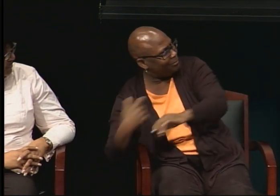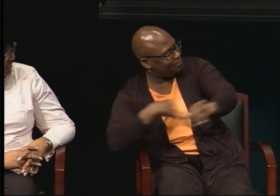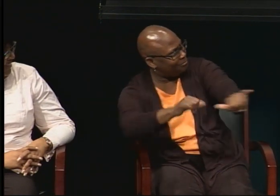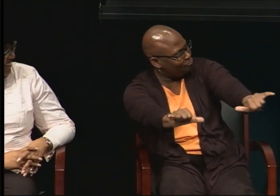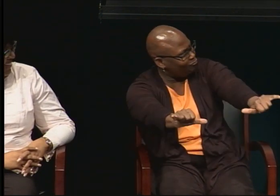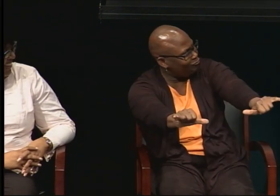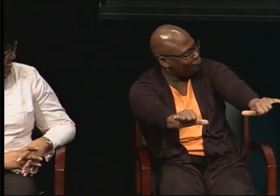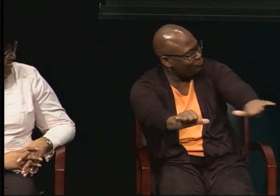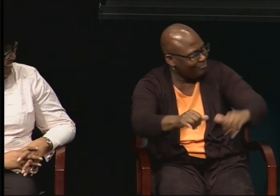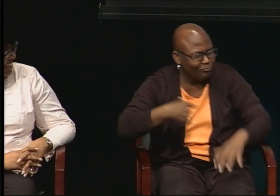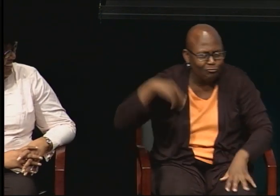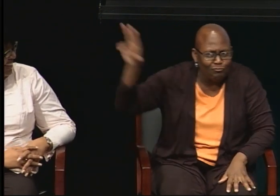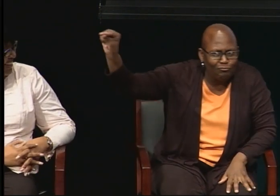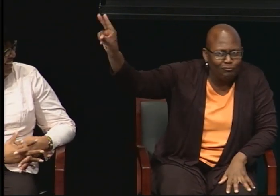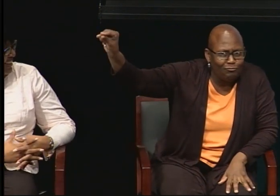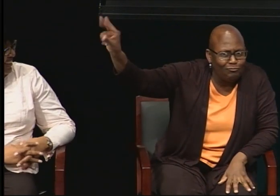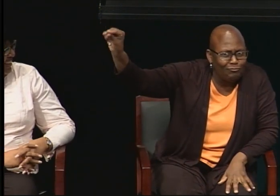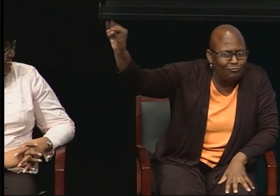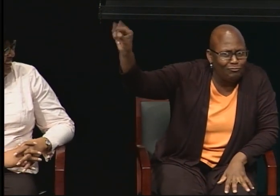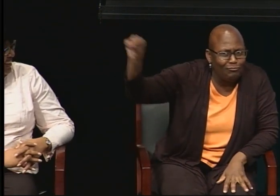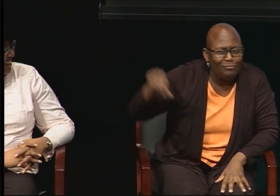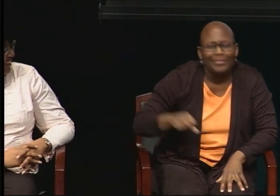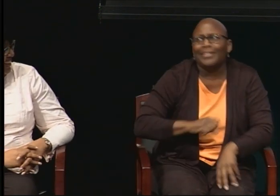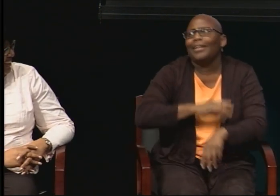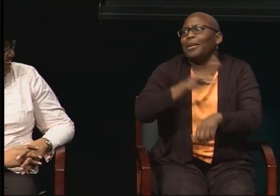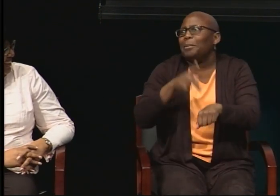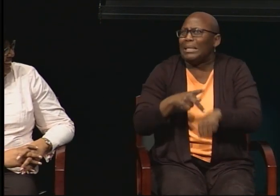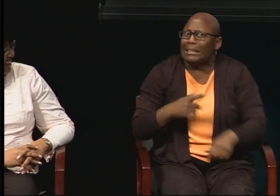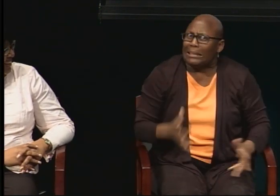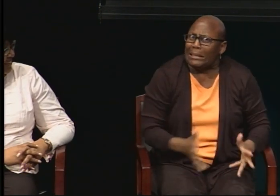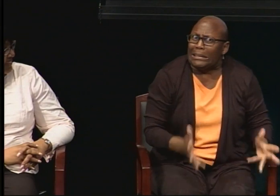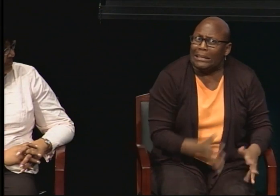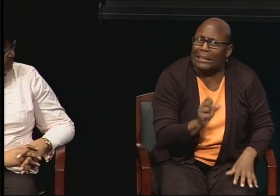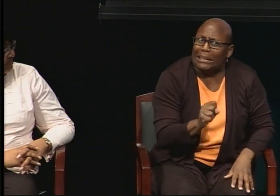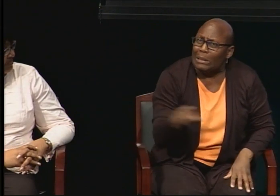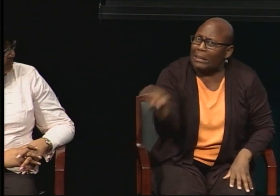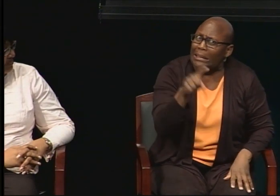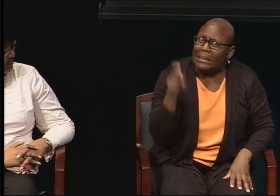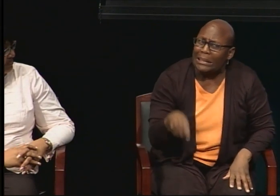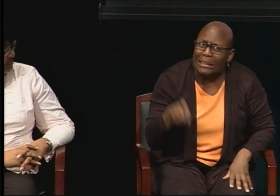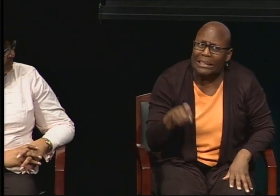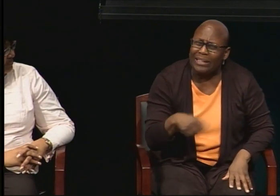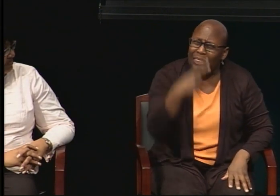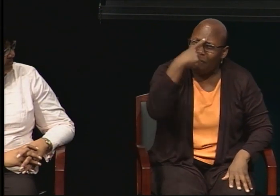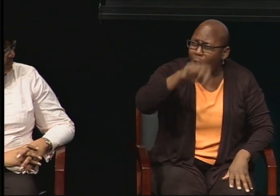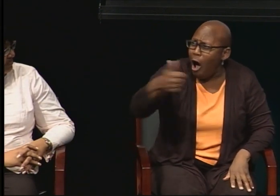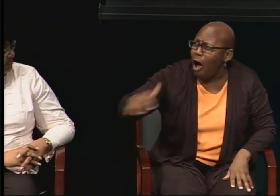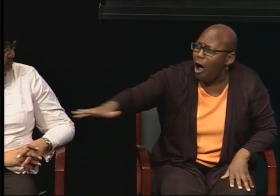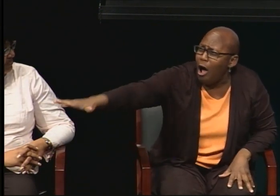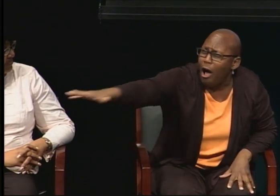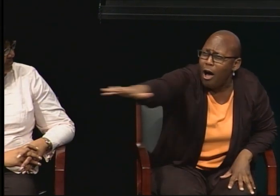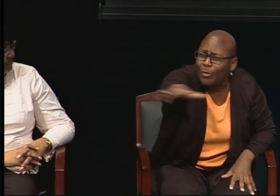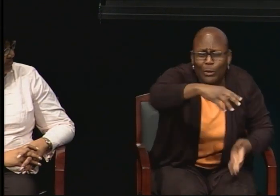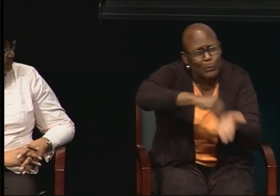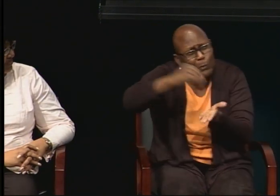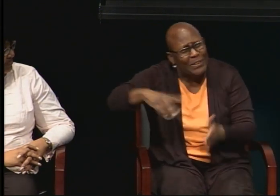And my principal continued to implore me to do that. There were other students in my class who needed me.